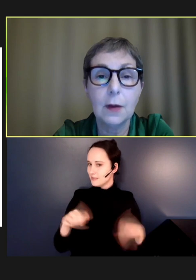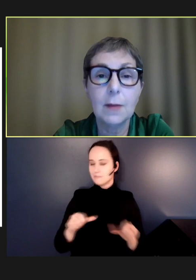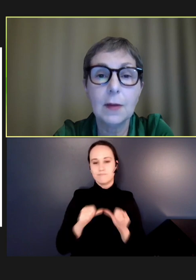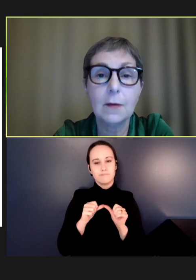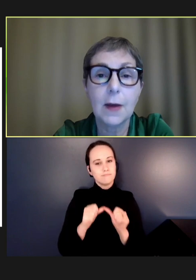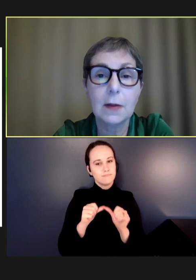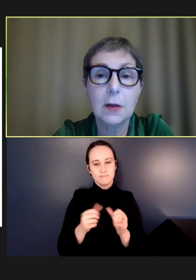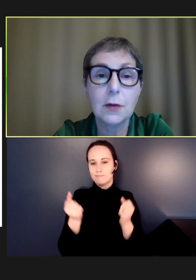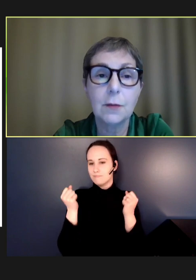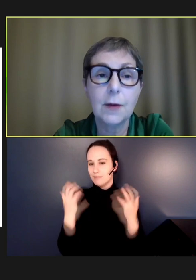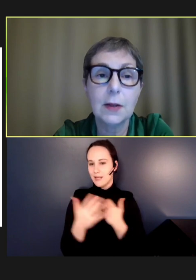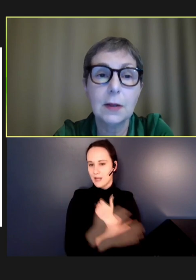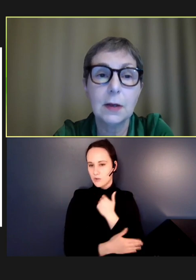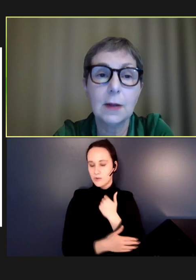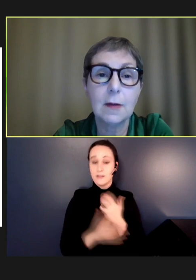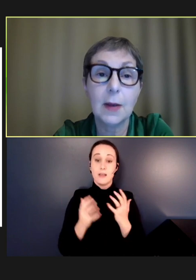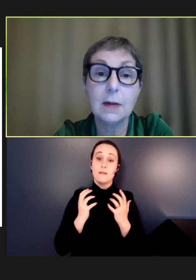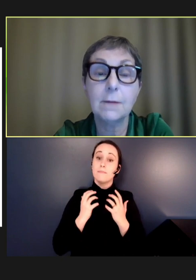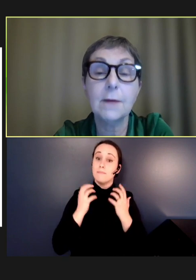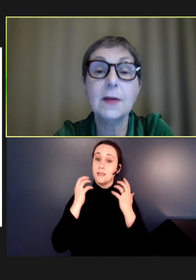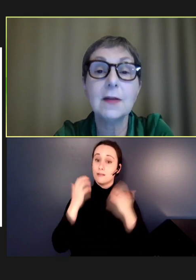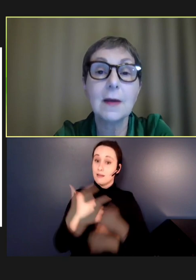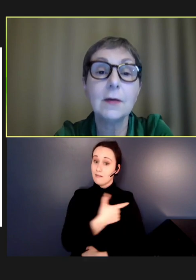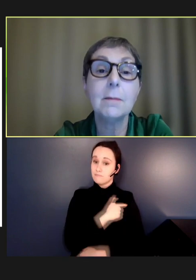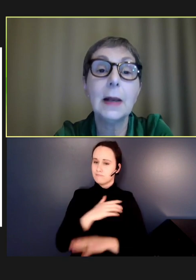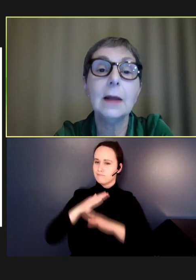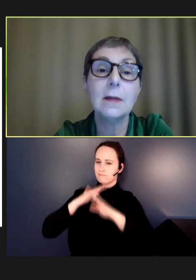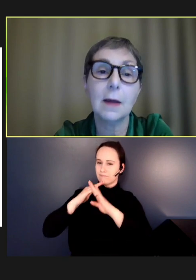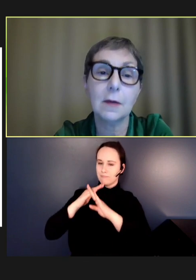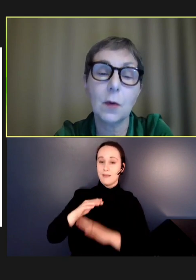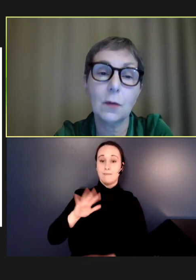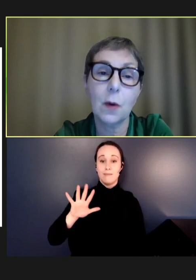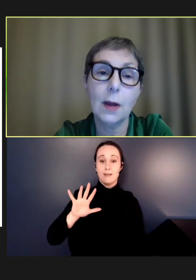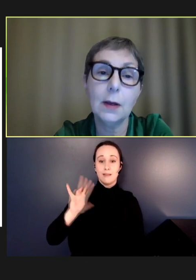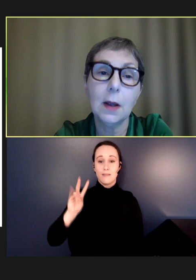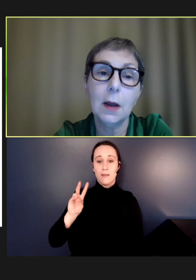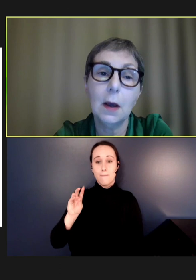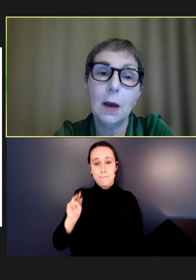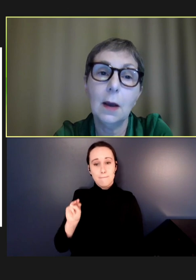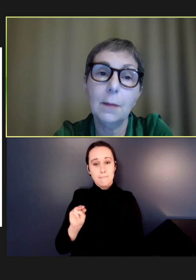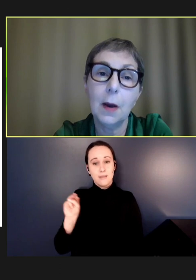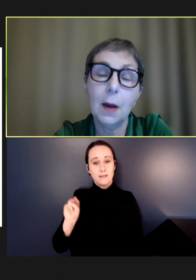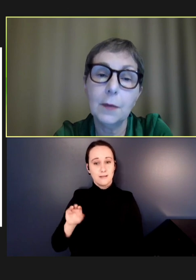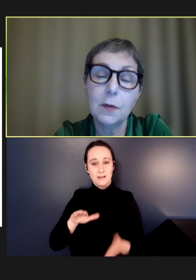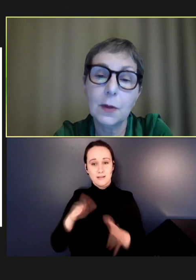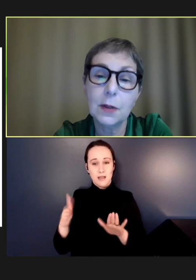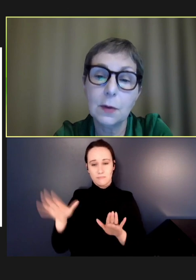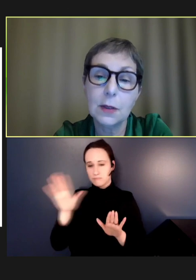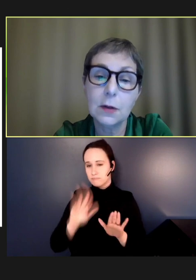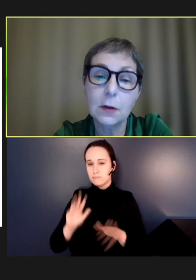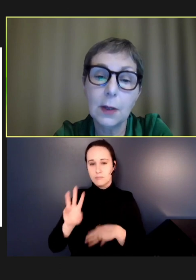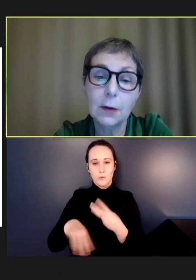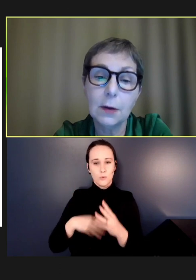measles vaccination prevented an estimated 57 million deaths worldwide up to 2022, including